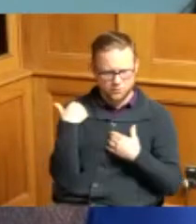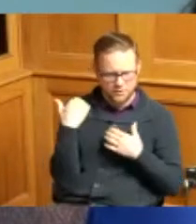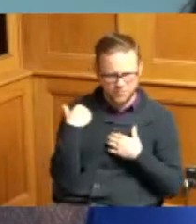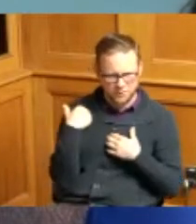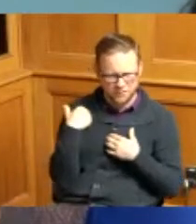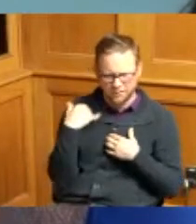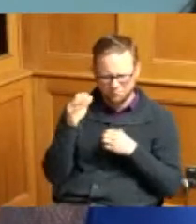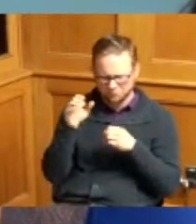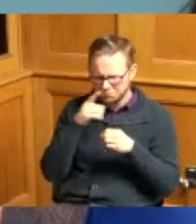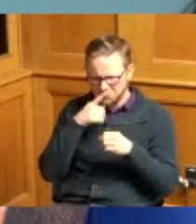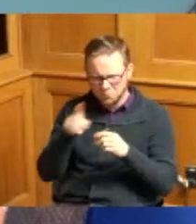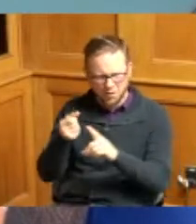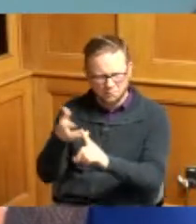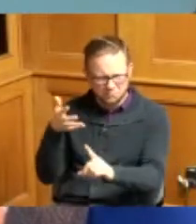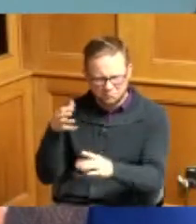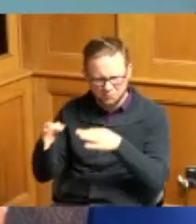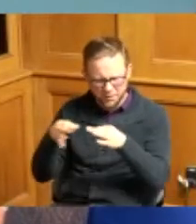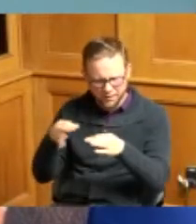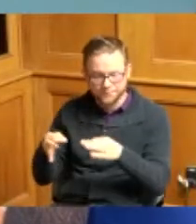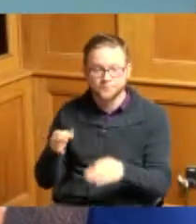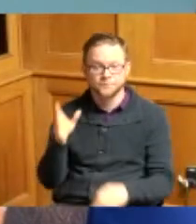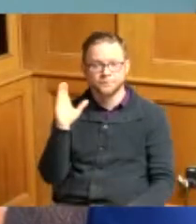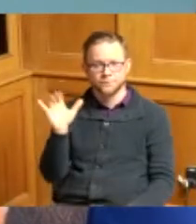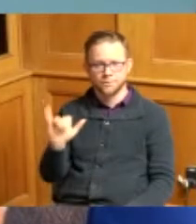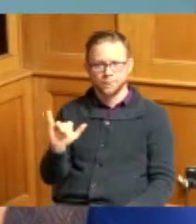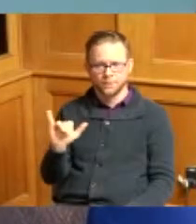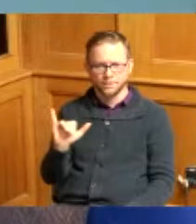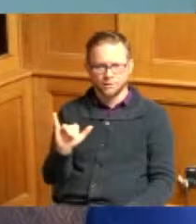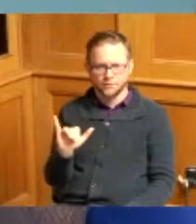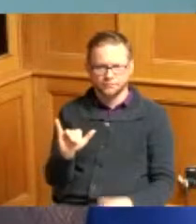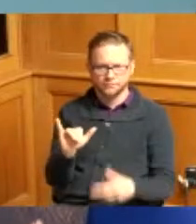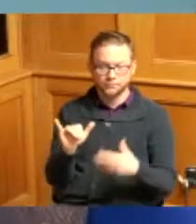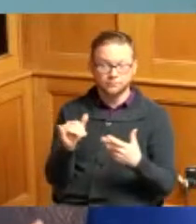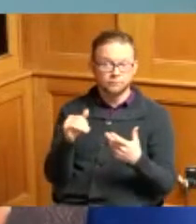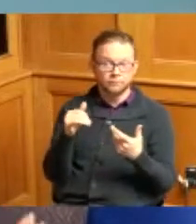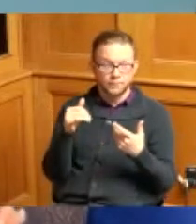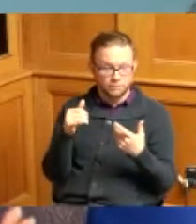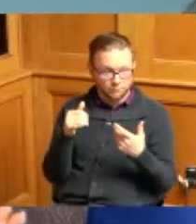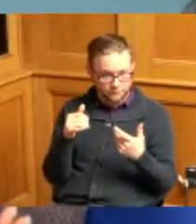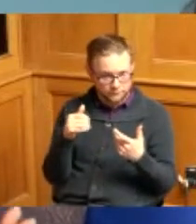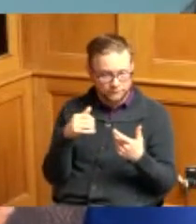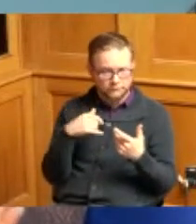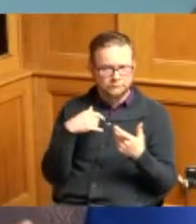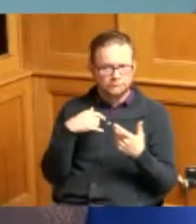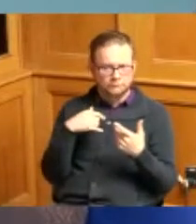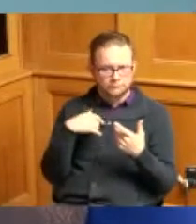it just seems like a you know it just from what I'm hearing it just seems like it's an innocent